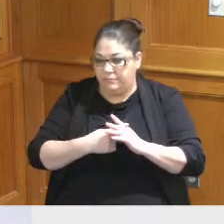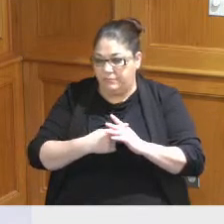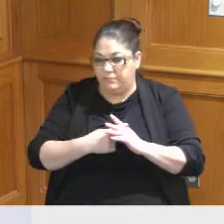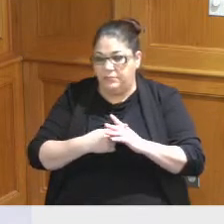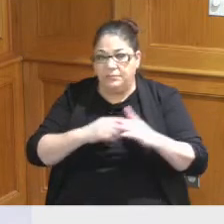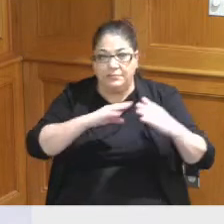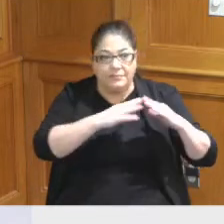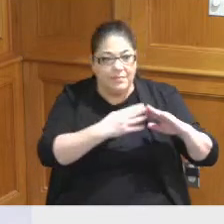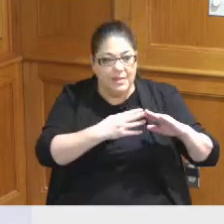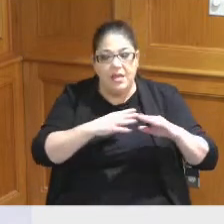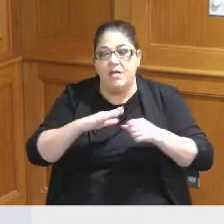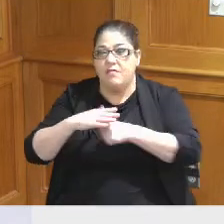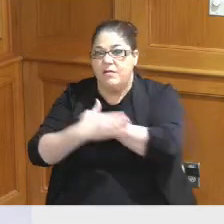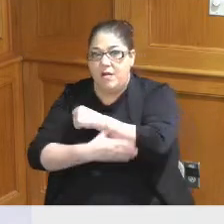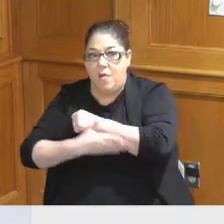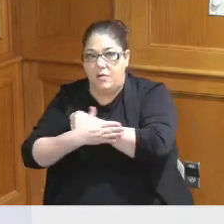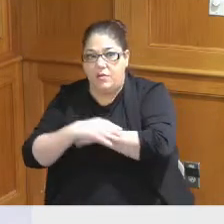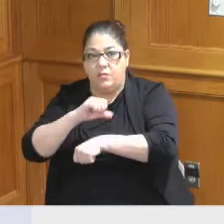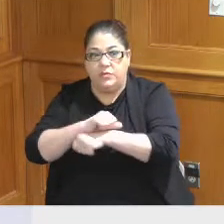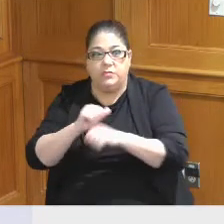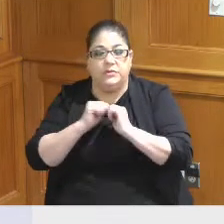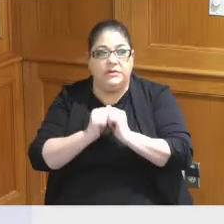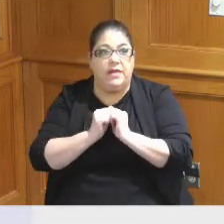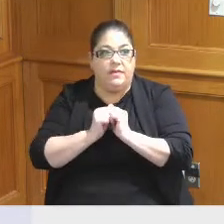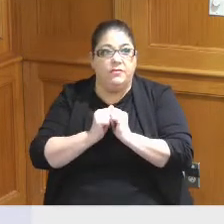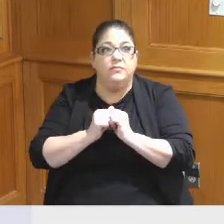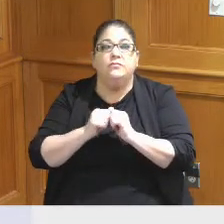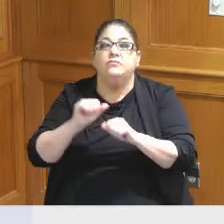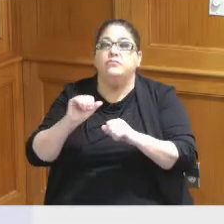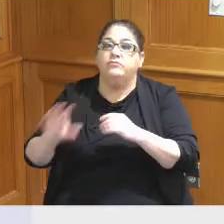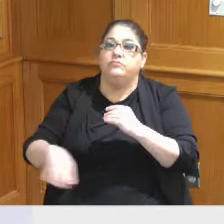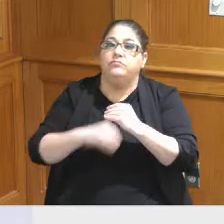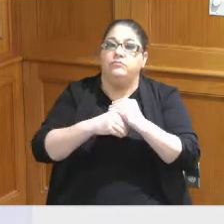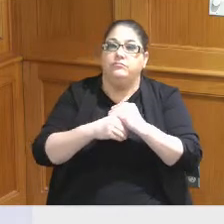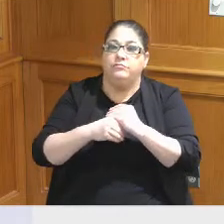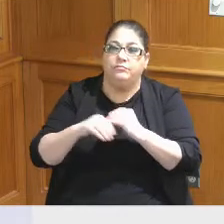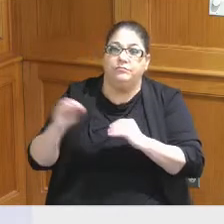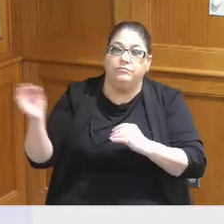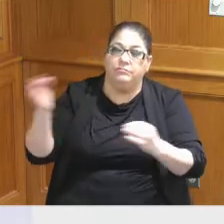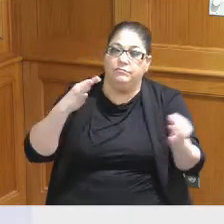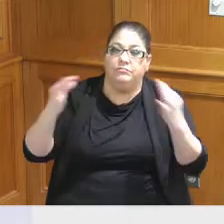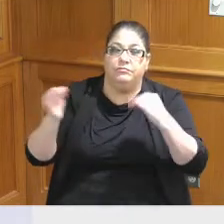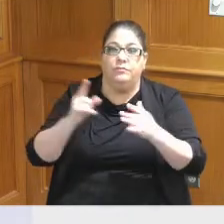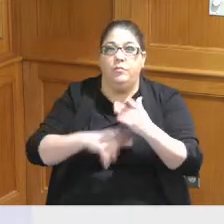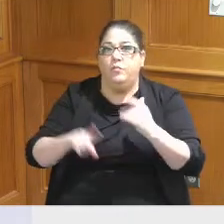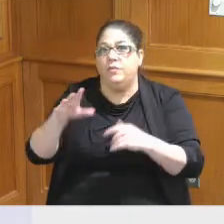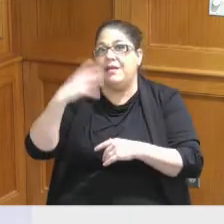and the county and and others to get some input on what that outdoor space eventually looks like